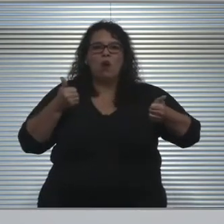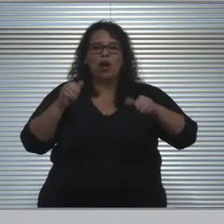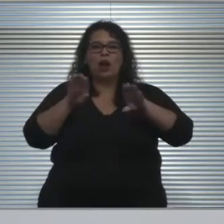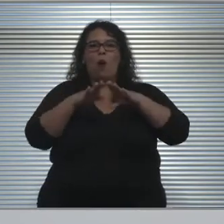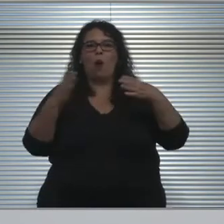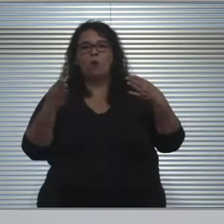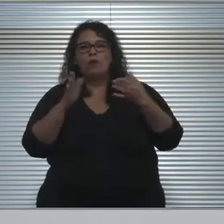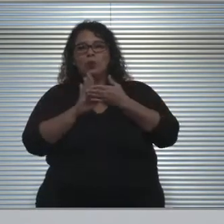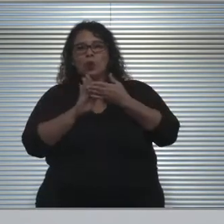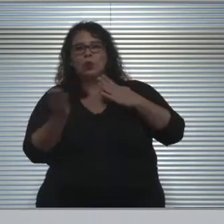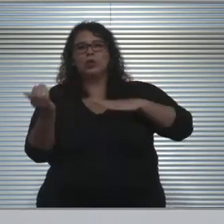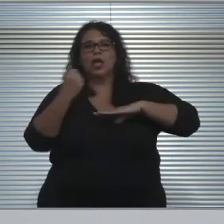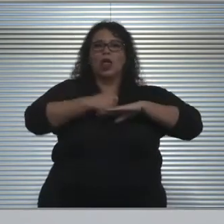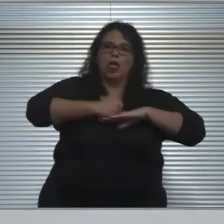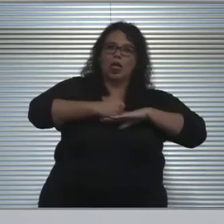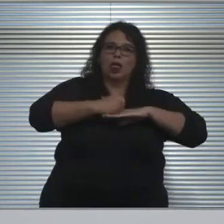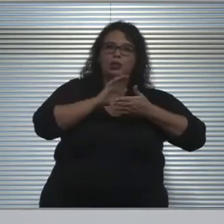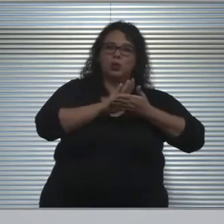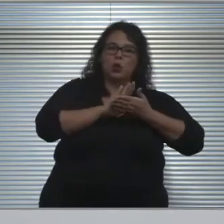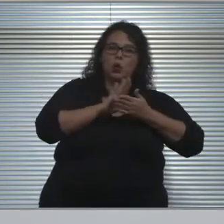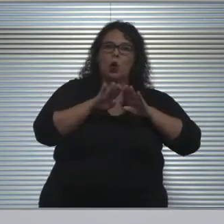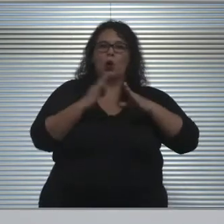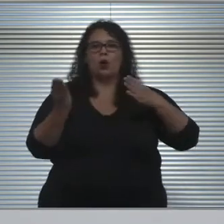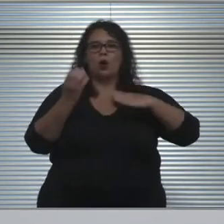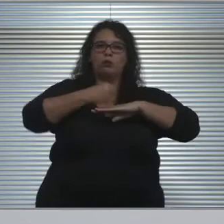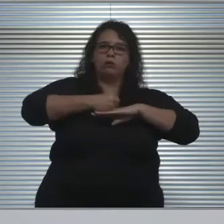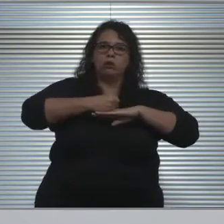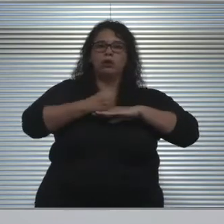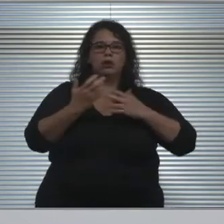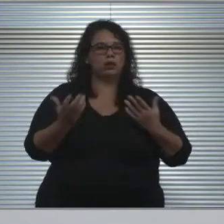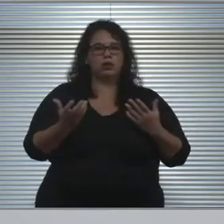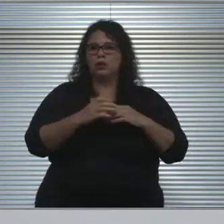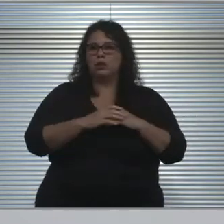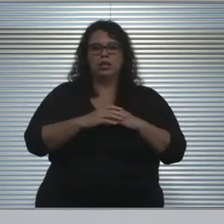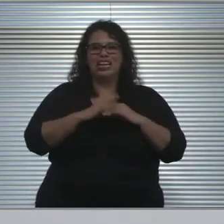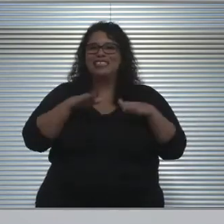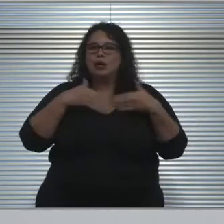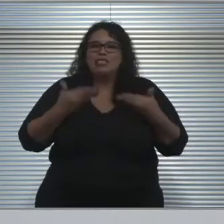It has been completely upsetting for our community